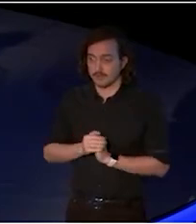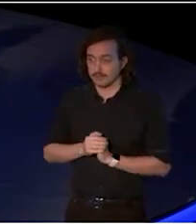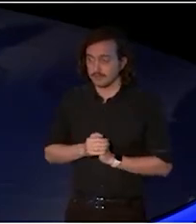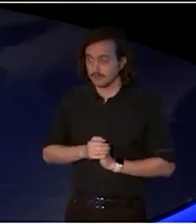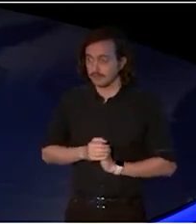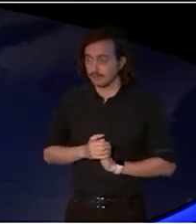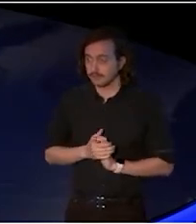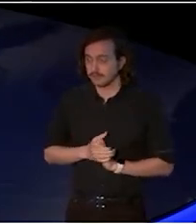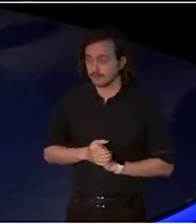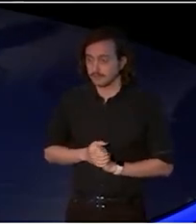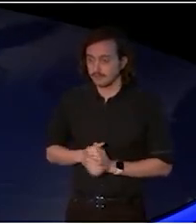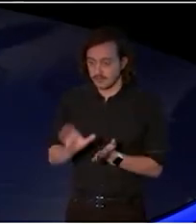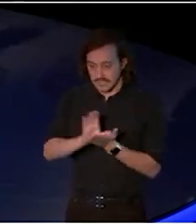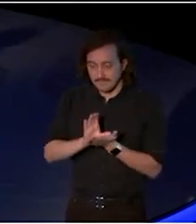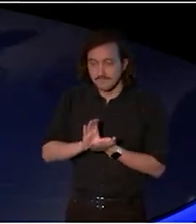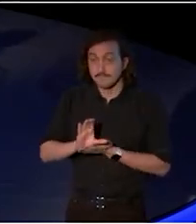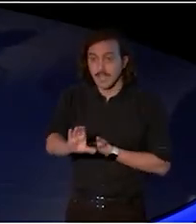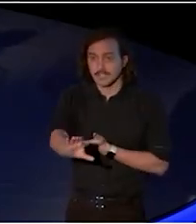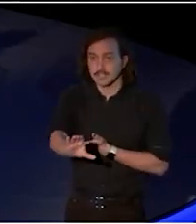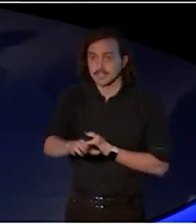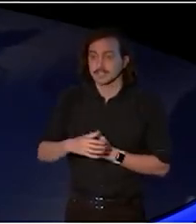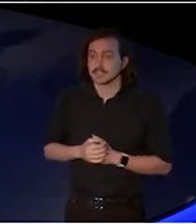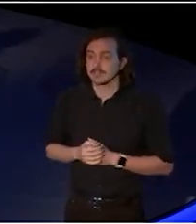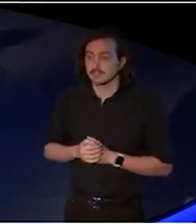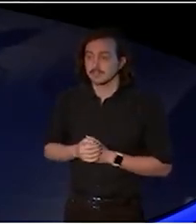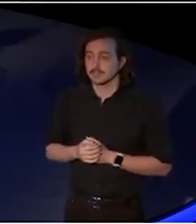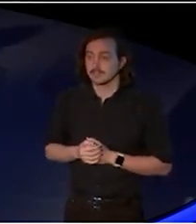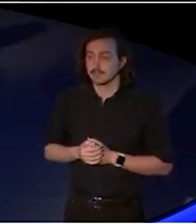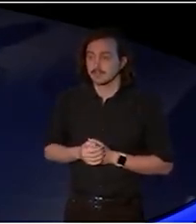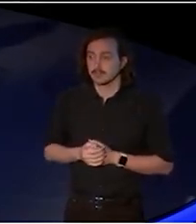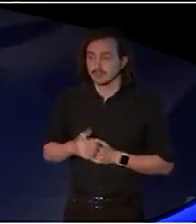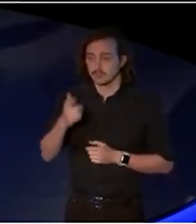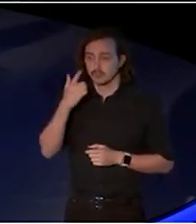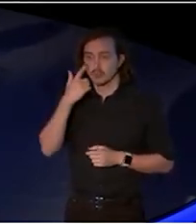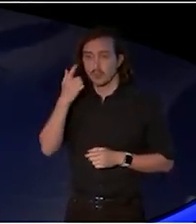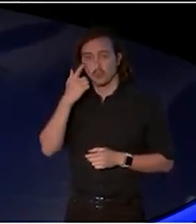to invest in it, and in particular look at new opportunities both with commercial